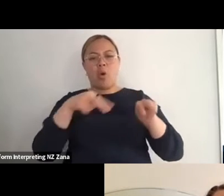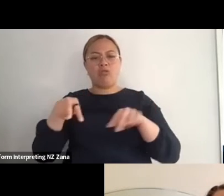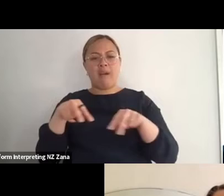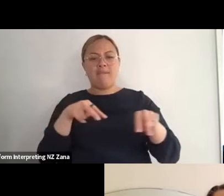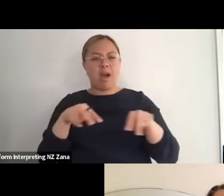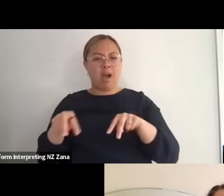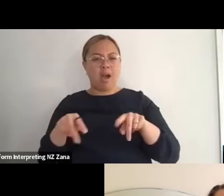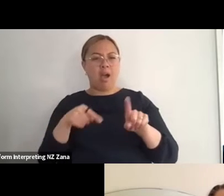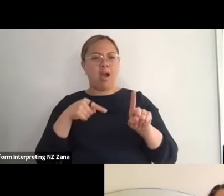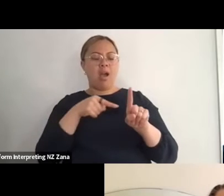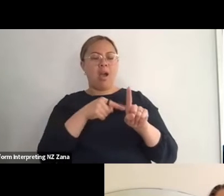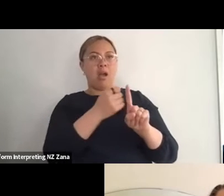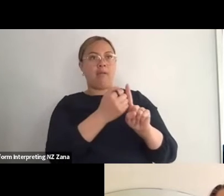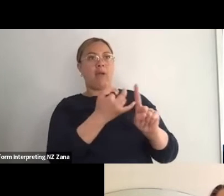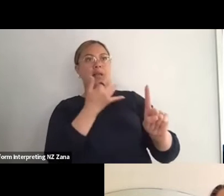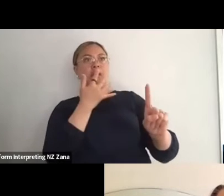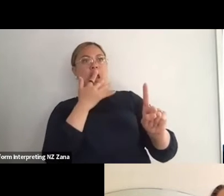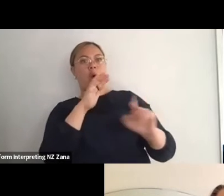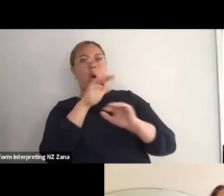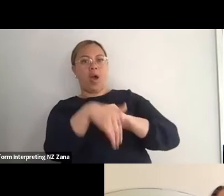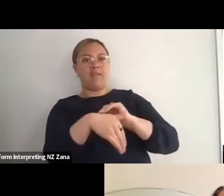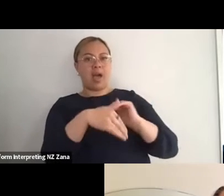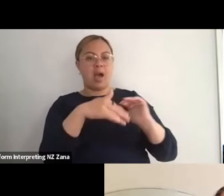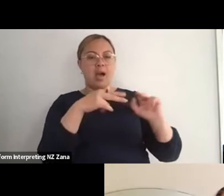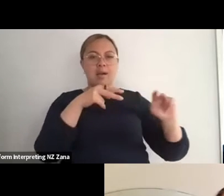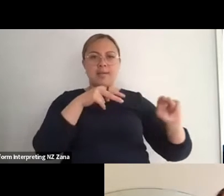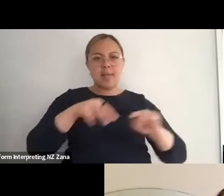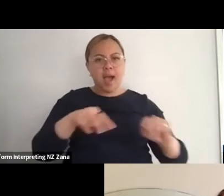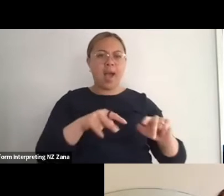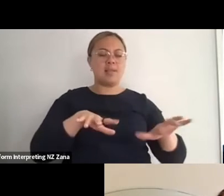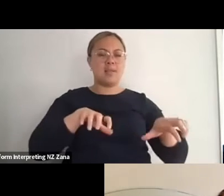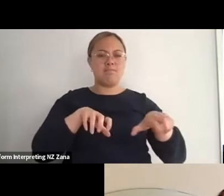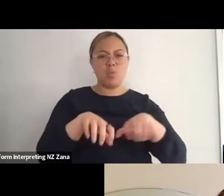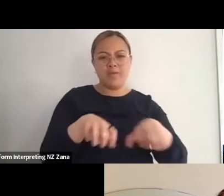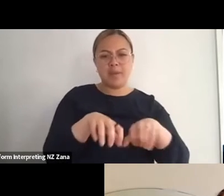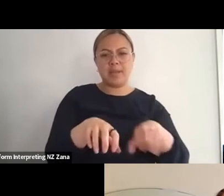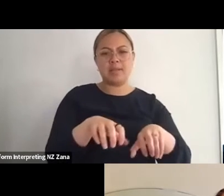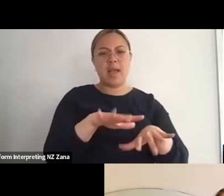by dance and by movement, and the way that he brought me into working in movement is really